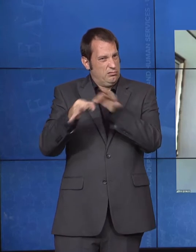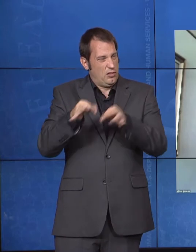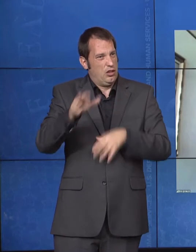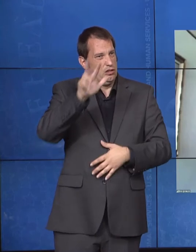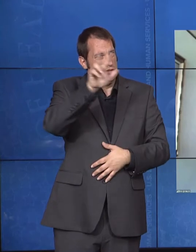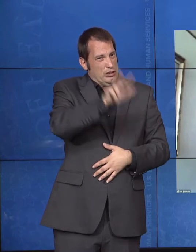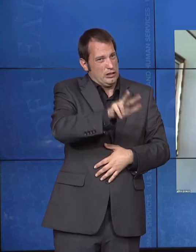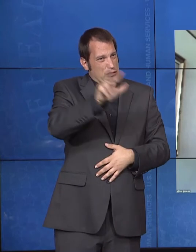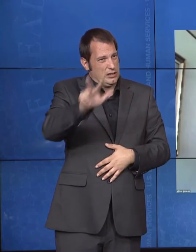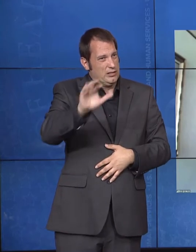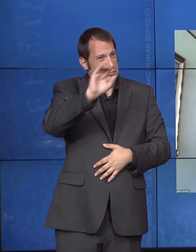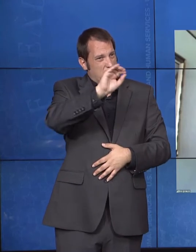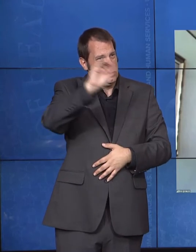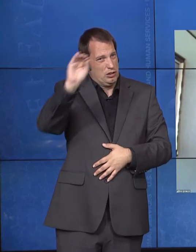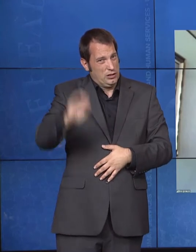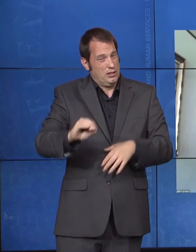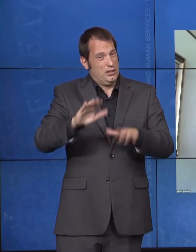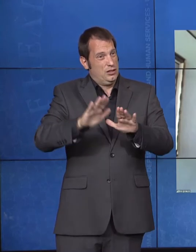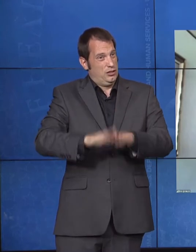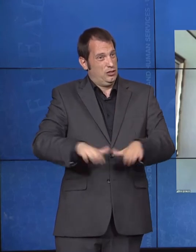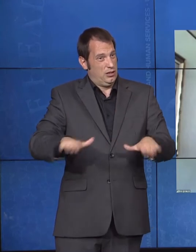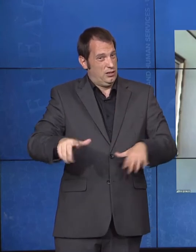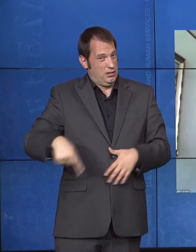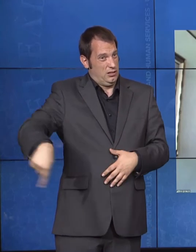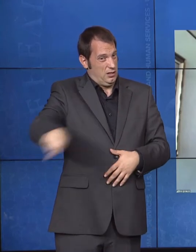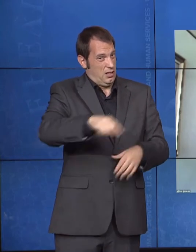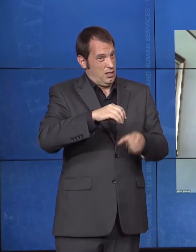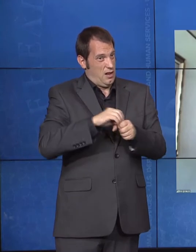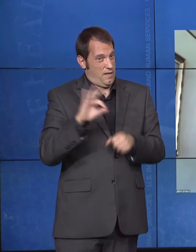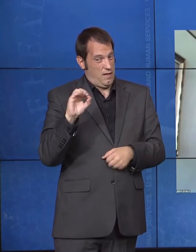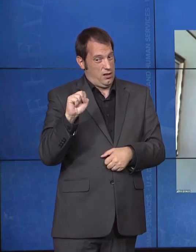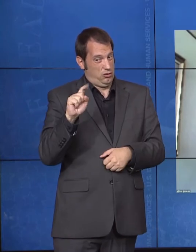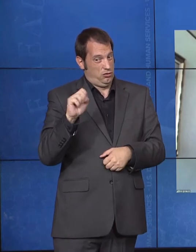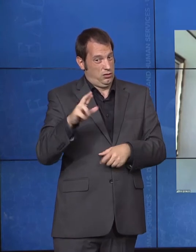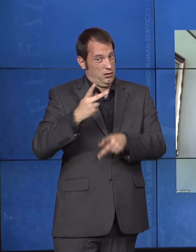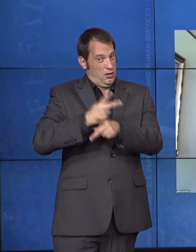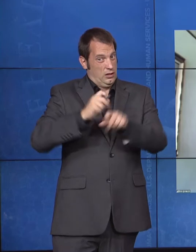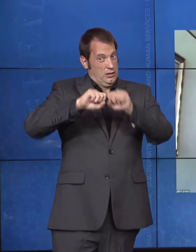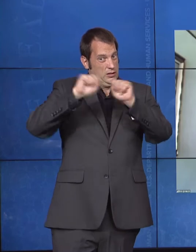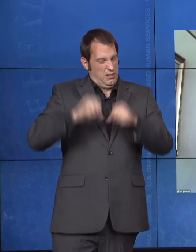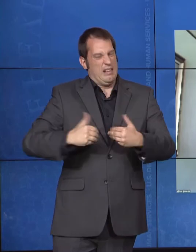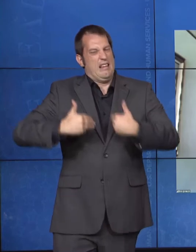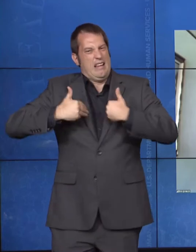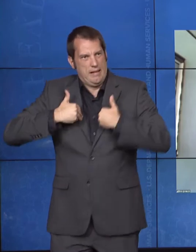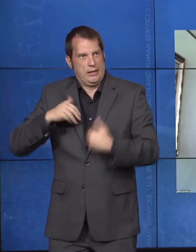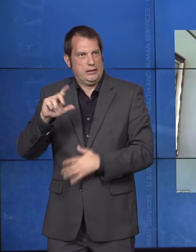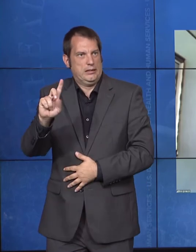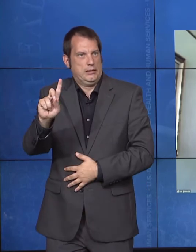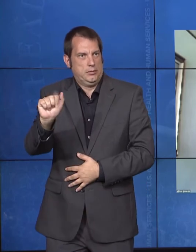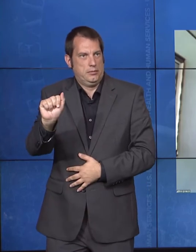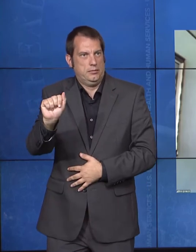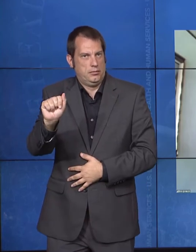a disability. We are working to get everybody to be all in. We have 50 governors, all of